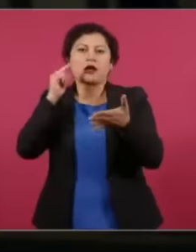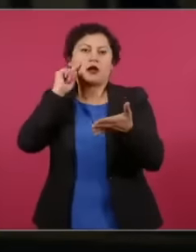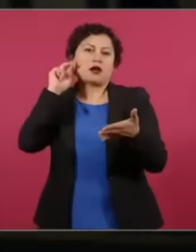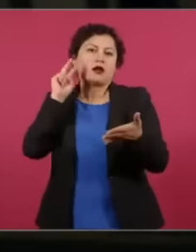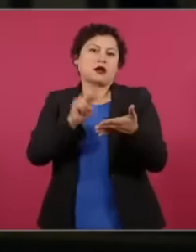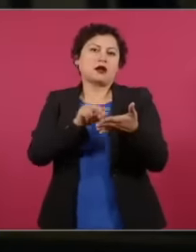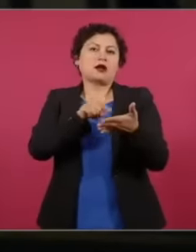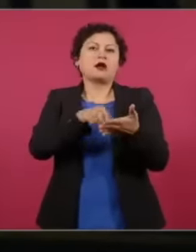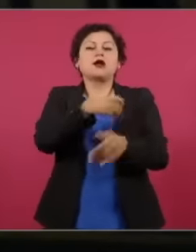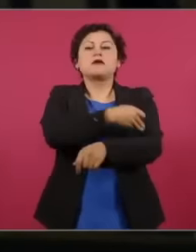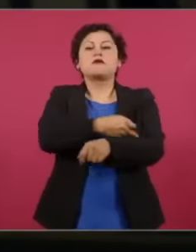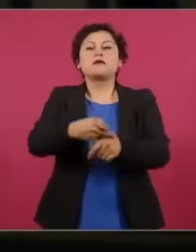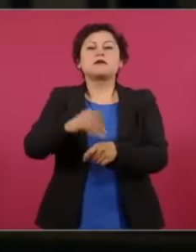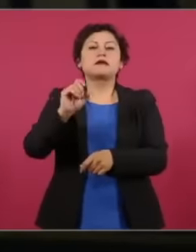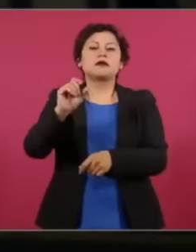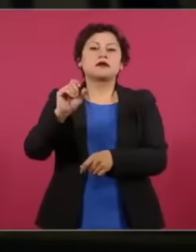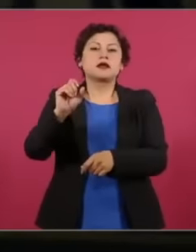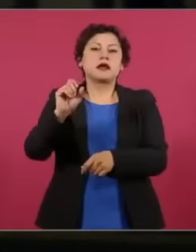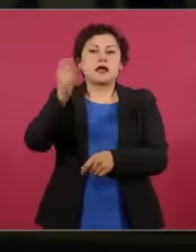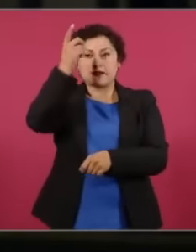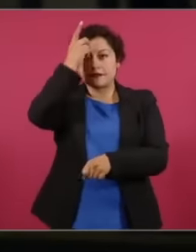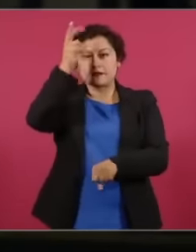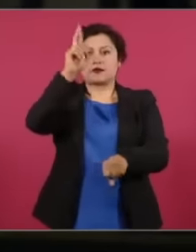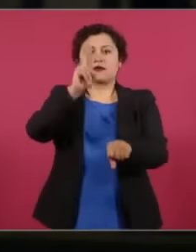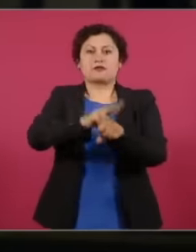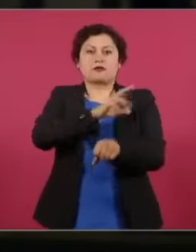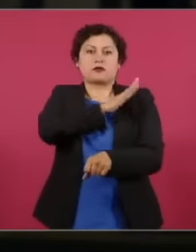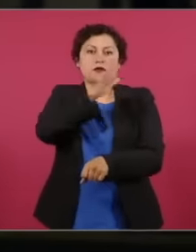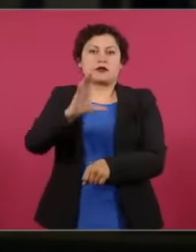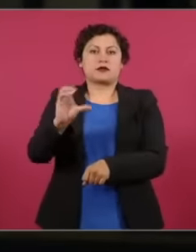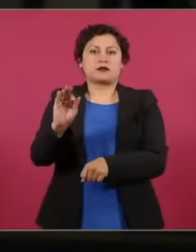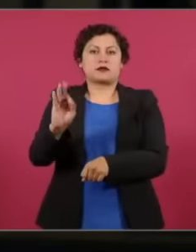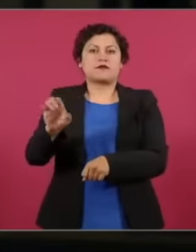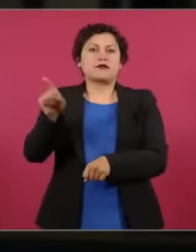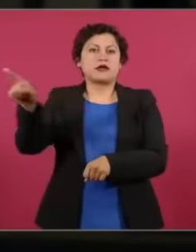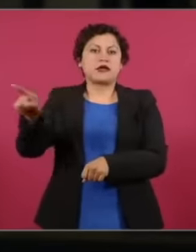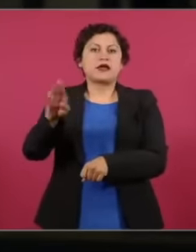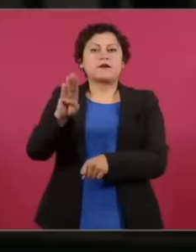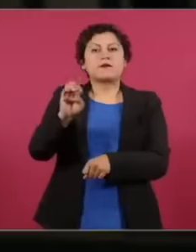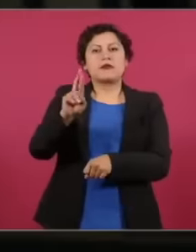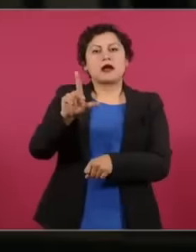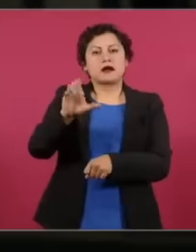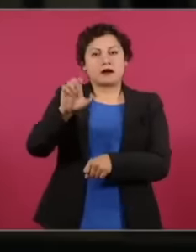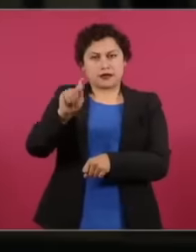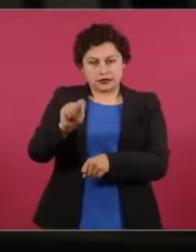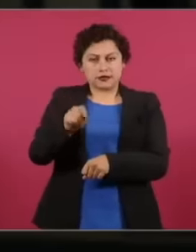general director of the CFE Manuel batlet who Well, he has benefited from some of these